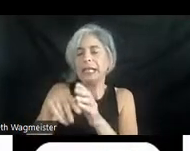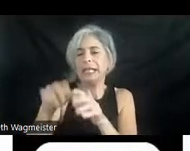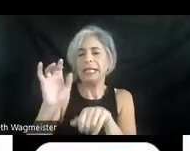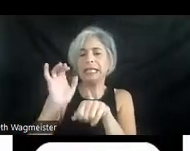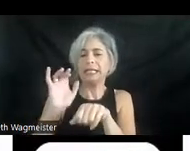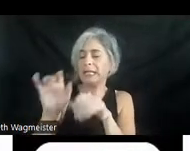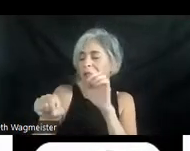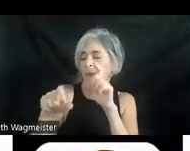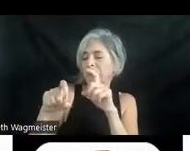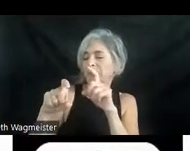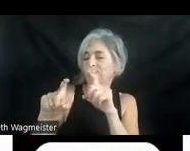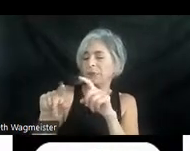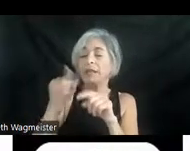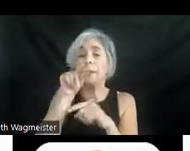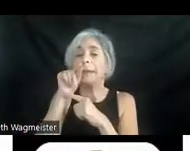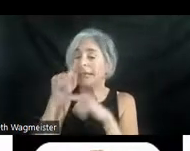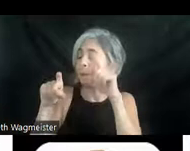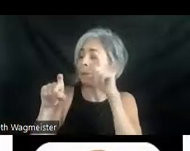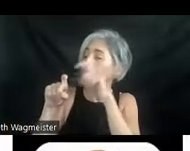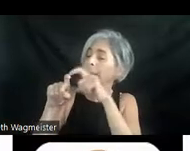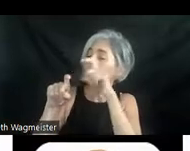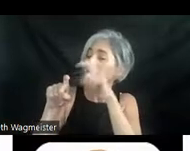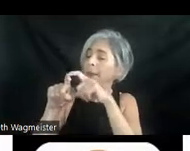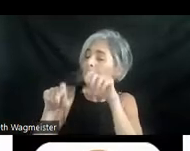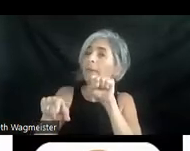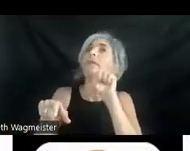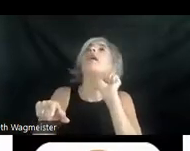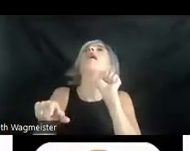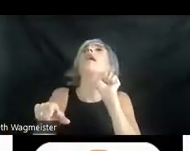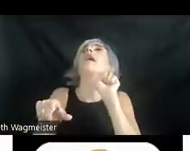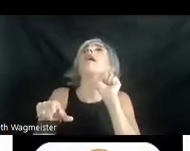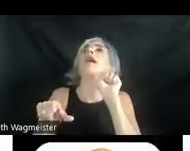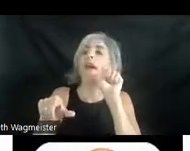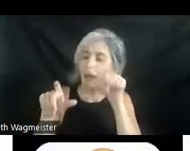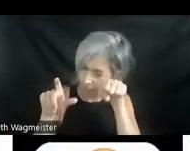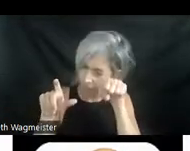on the chick's gaping beak. He tilts his head back then drops it forward. Mohammed tips